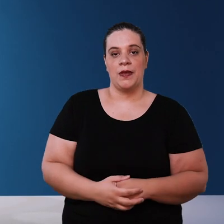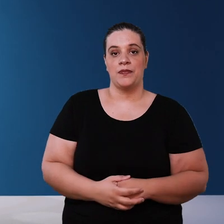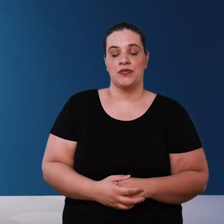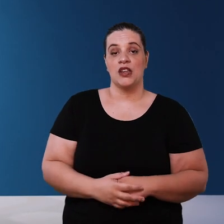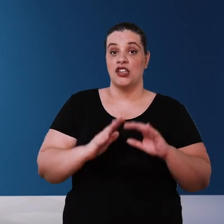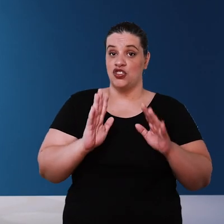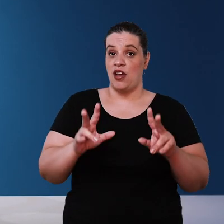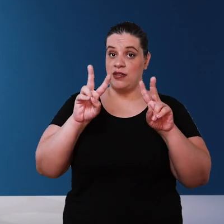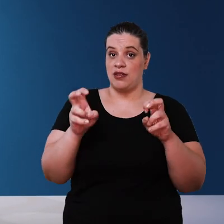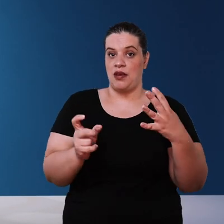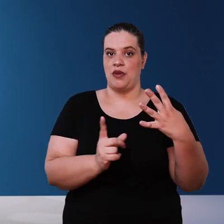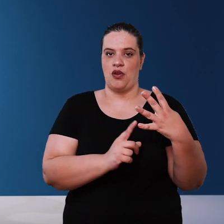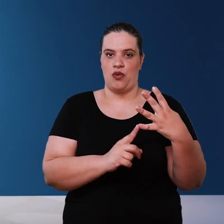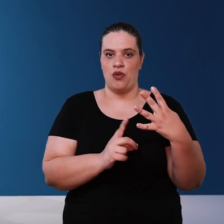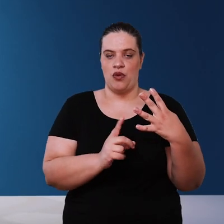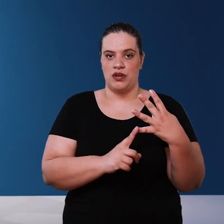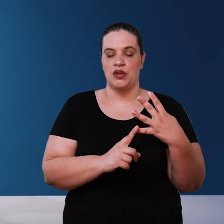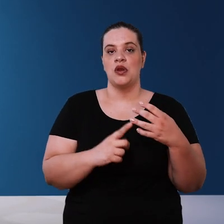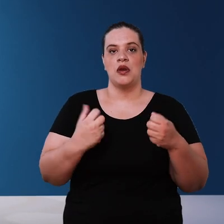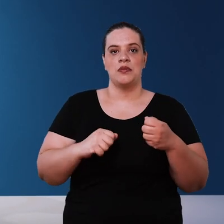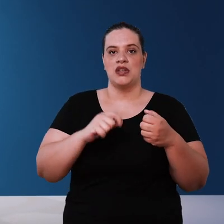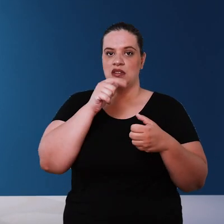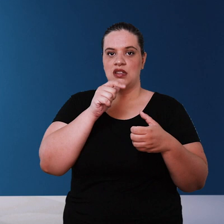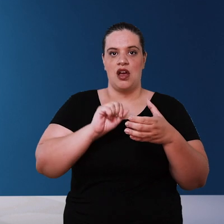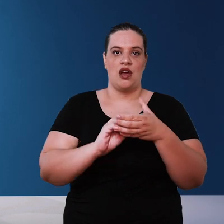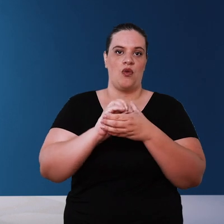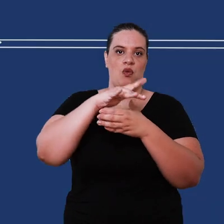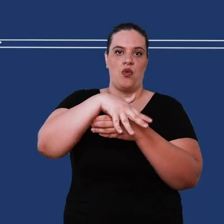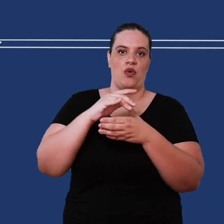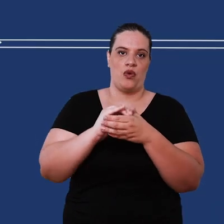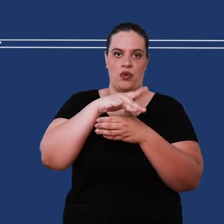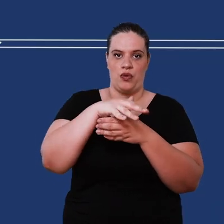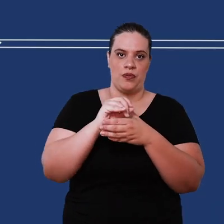we are already talking about the fourth step make the water overflow from the top when